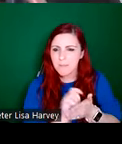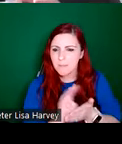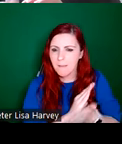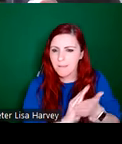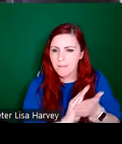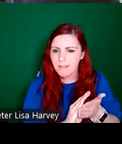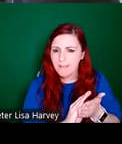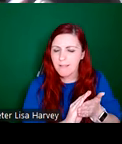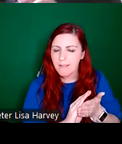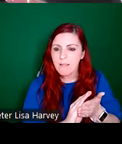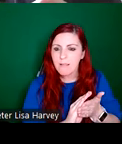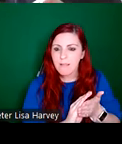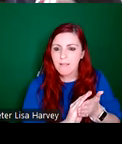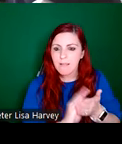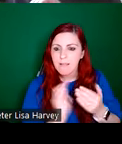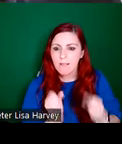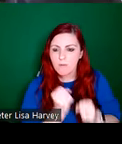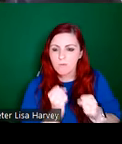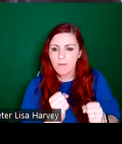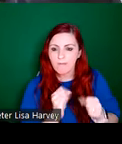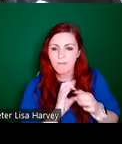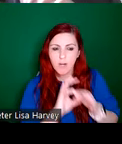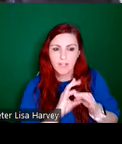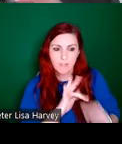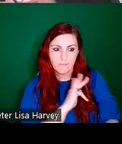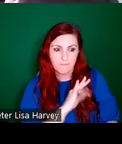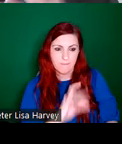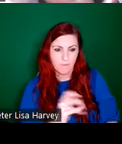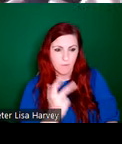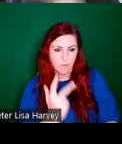the the strong religious faith of these three children saved them from the fiery